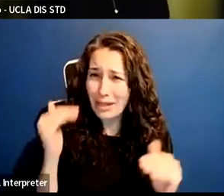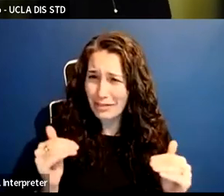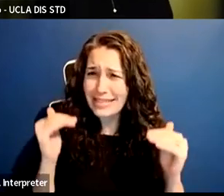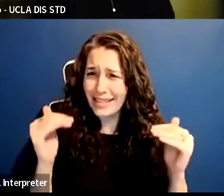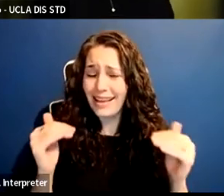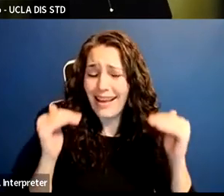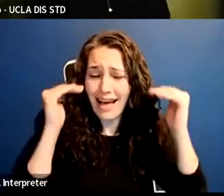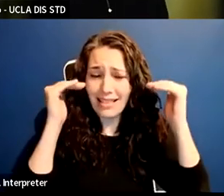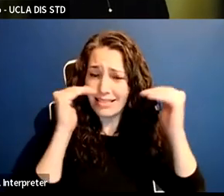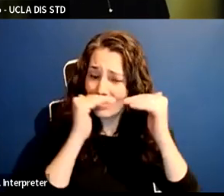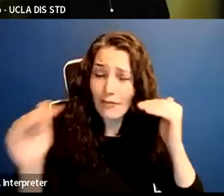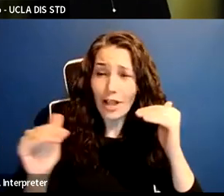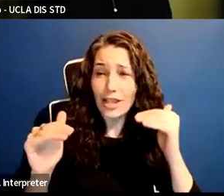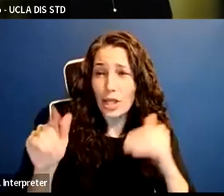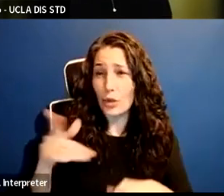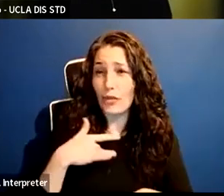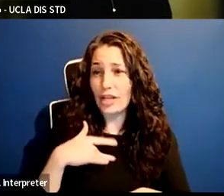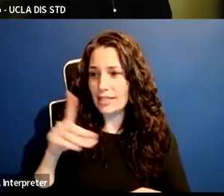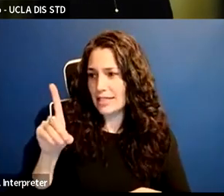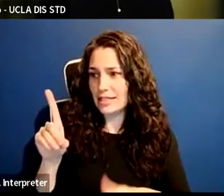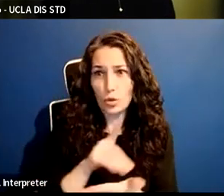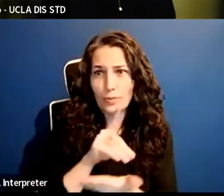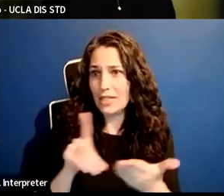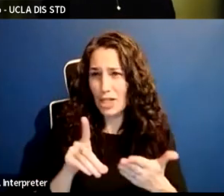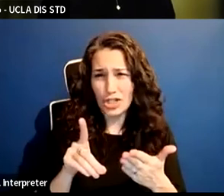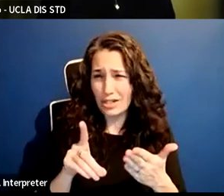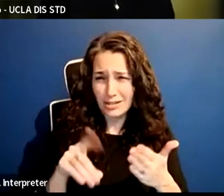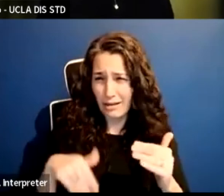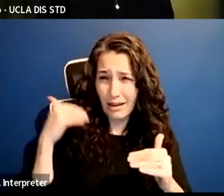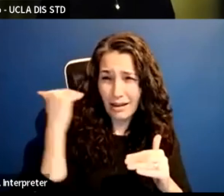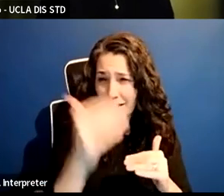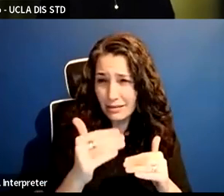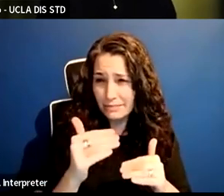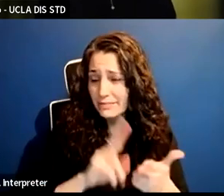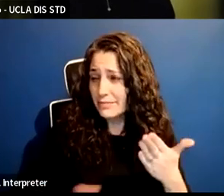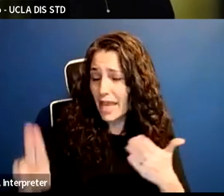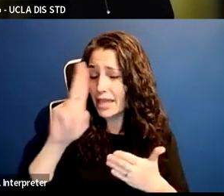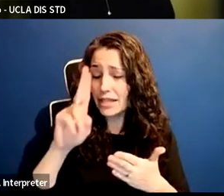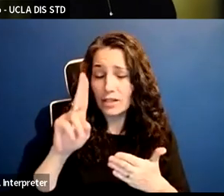that the universities are unwilling to address and it is having an adverse effect on students,